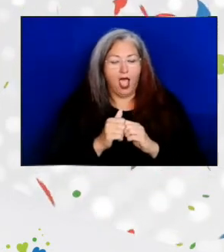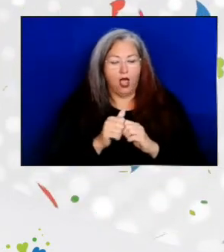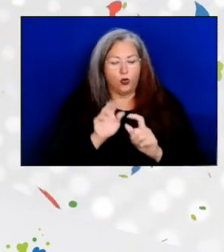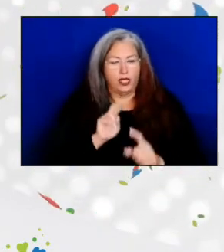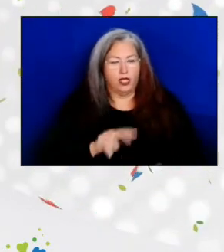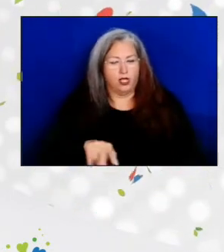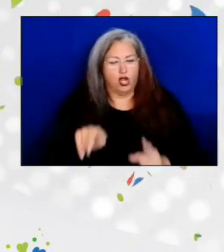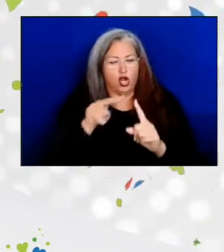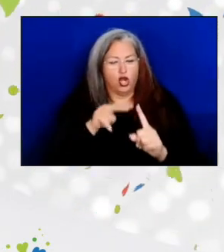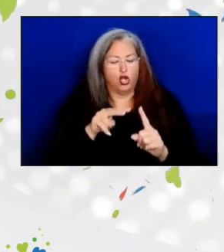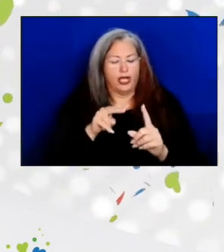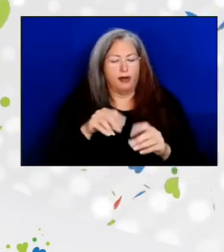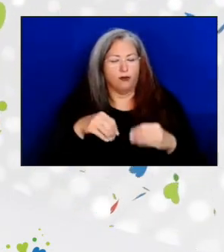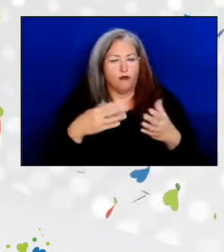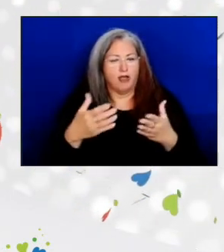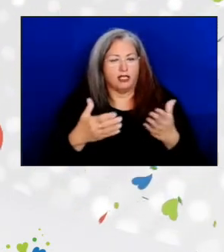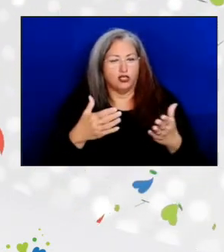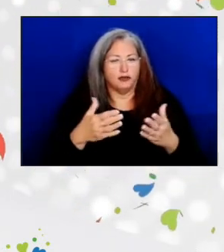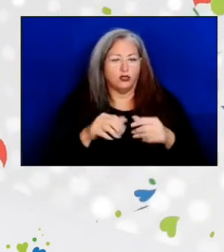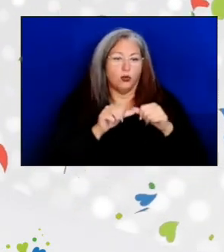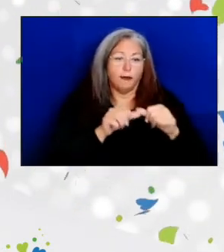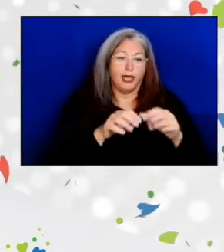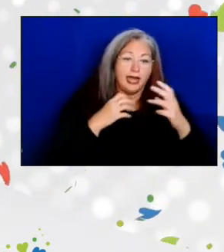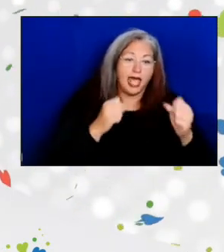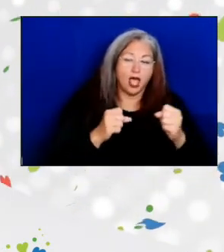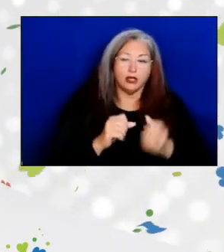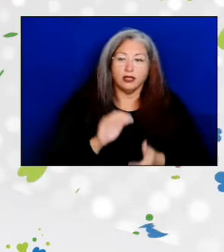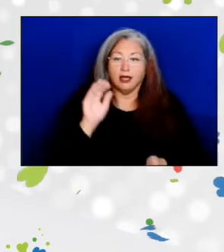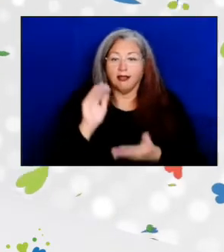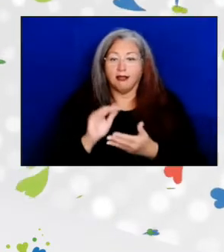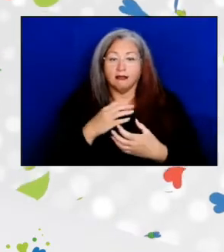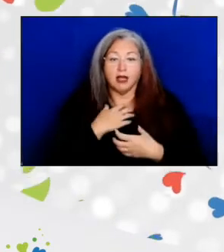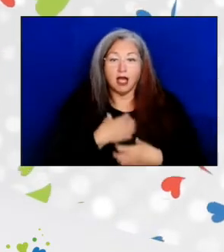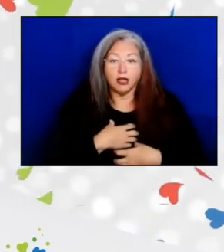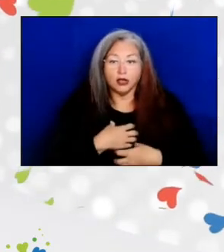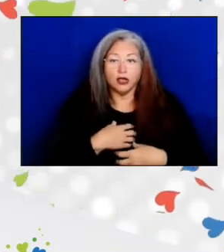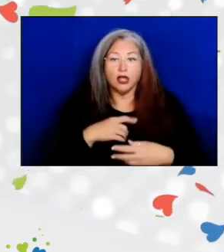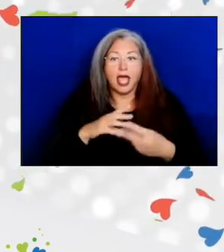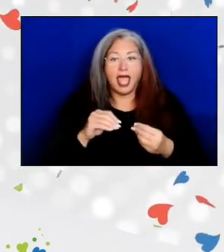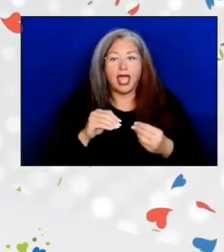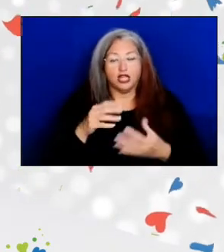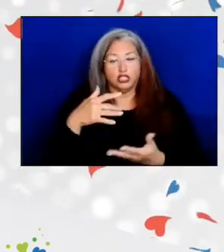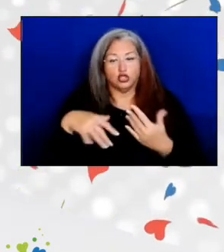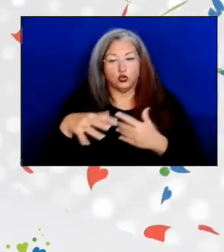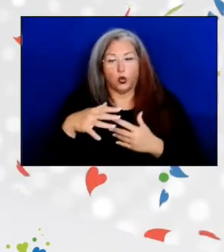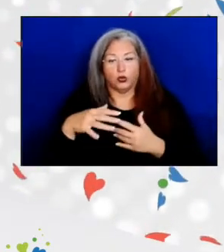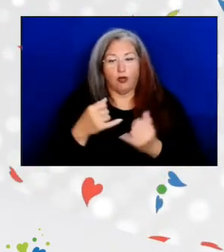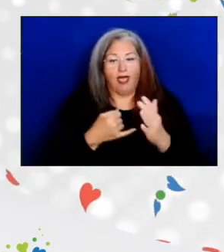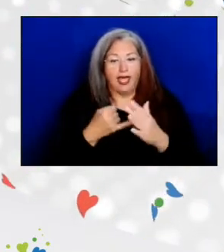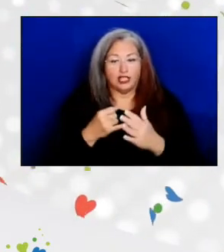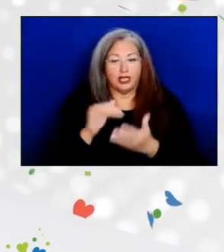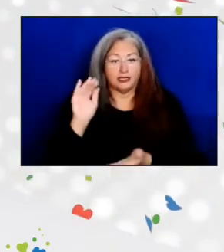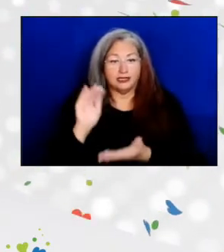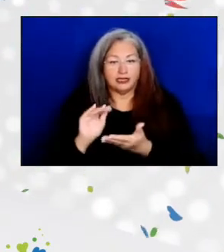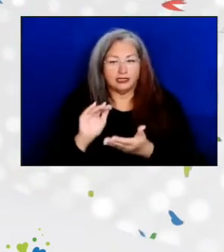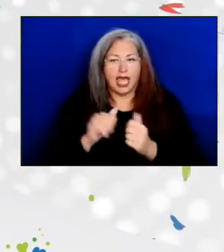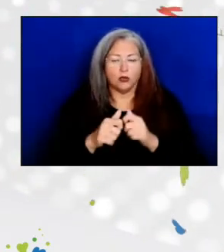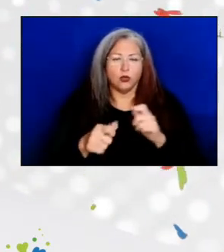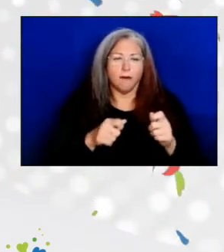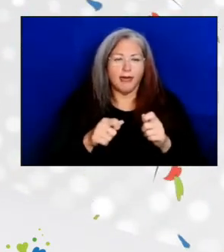from maintaining health to decreasing hunger and social isolation, to managing chronic conditions--